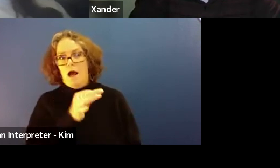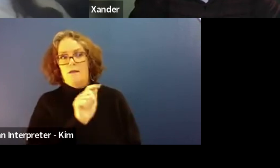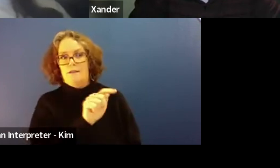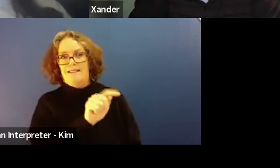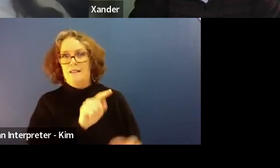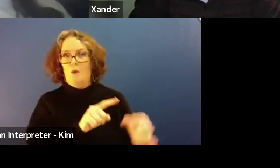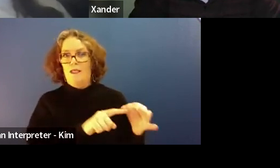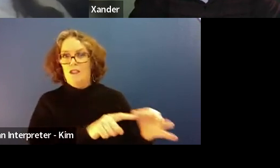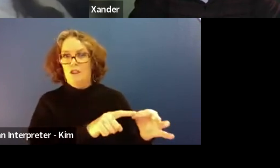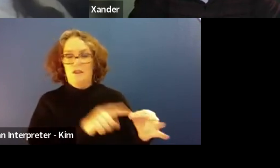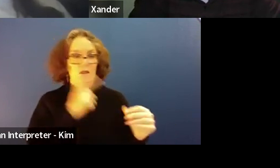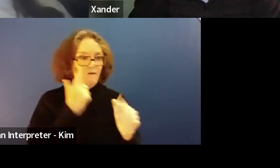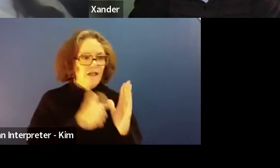kinds of issues.